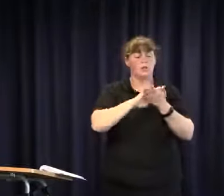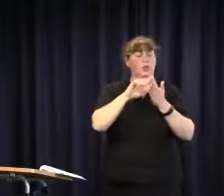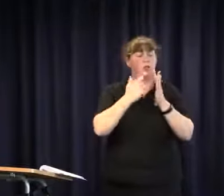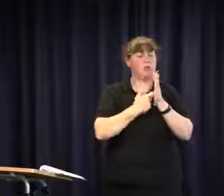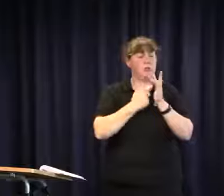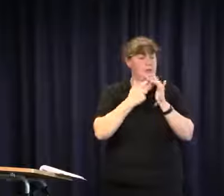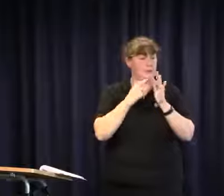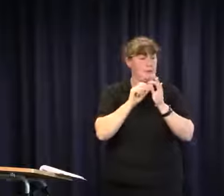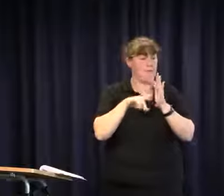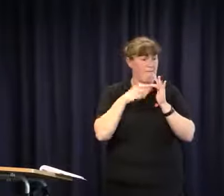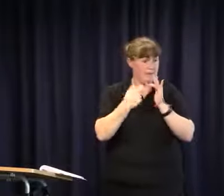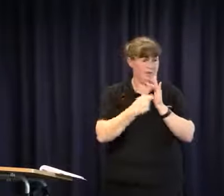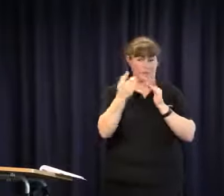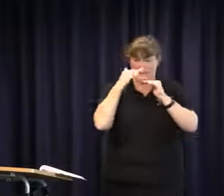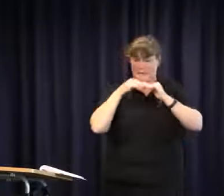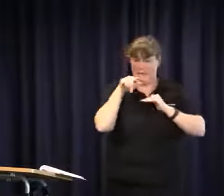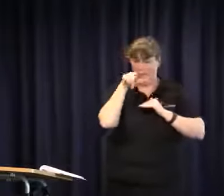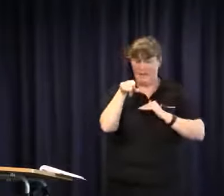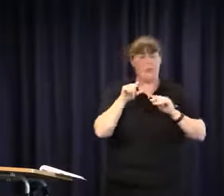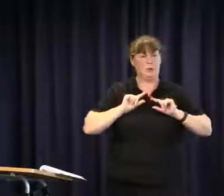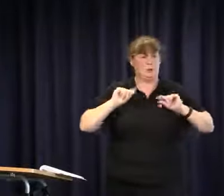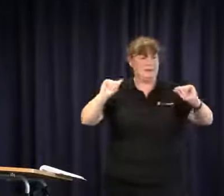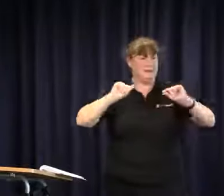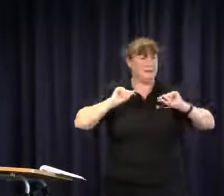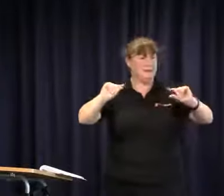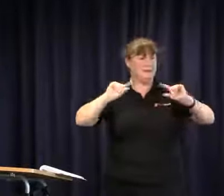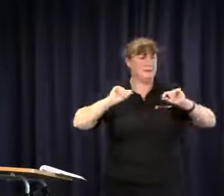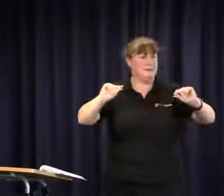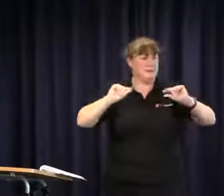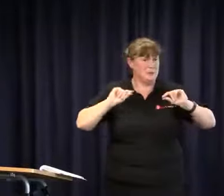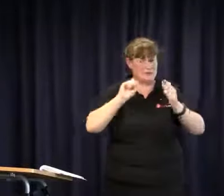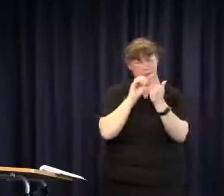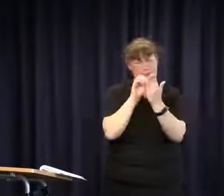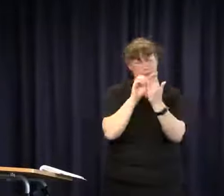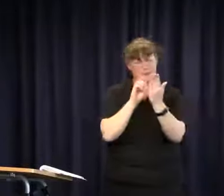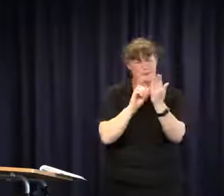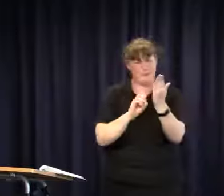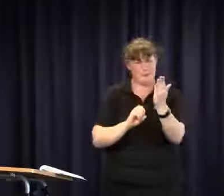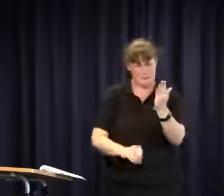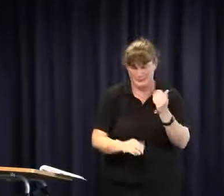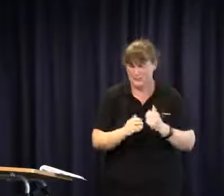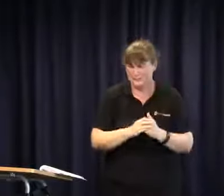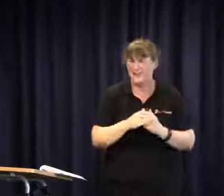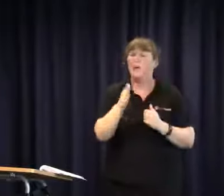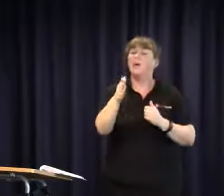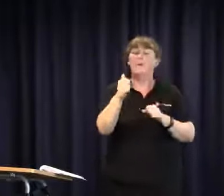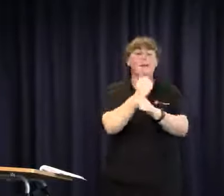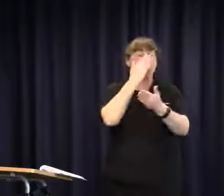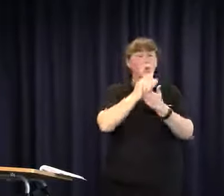from the Deaf Victoria board, Sherrie Beaver. She's been busy tweeting in the twitter universe